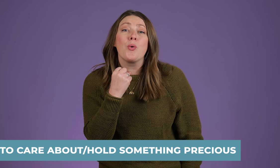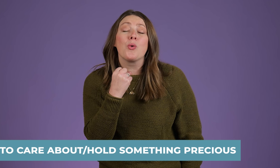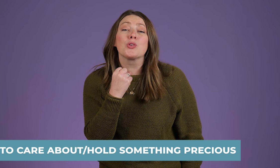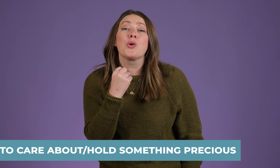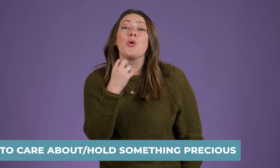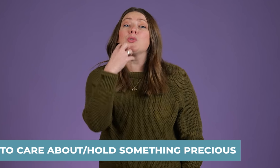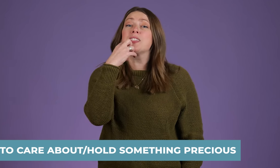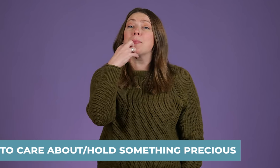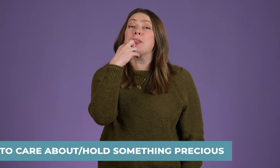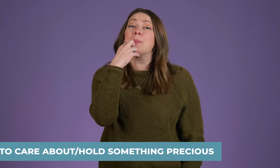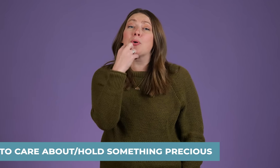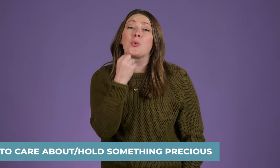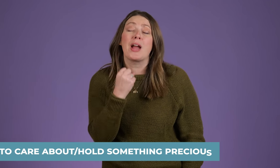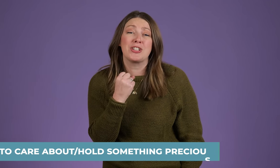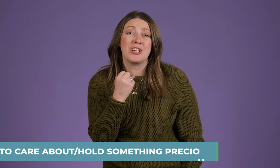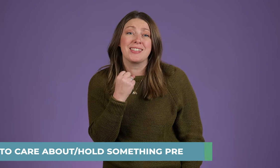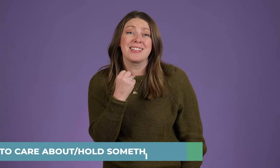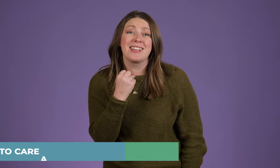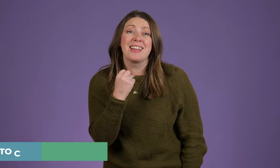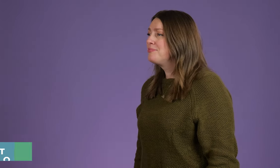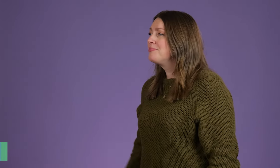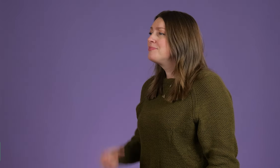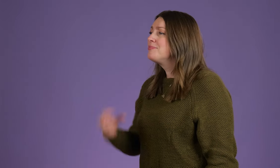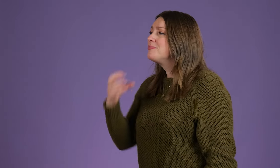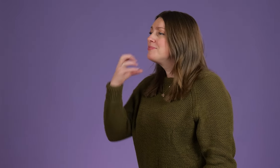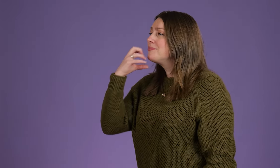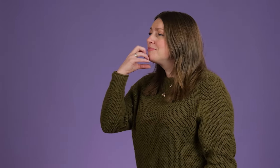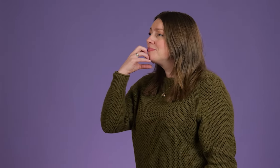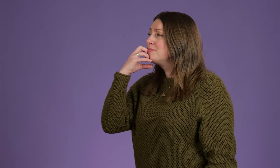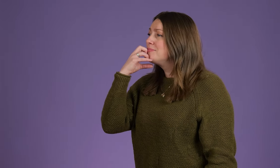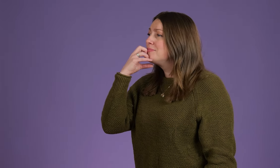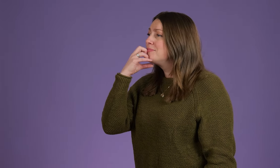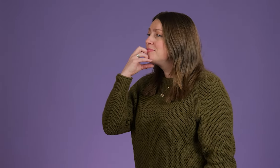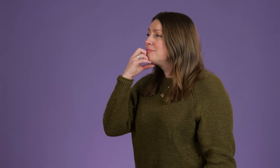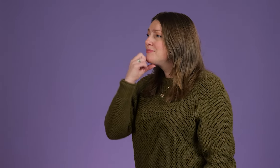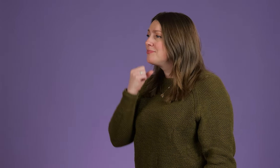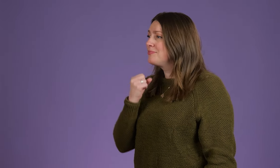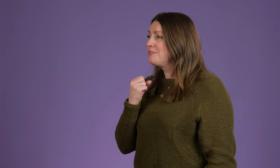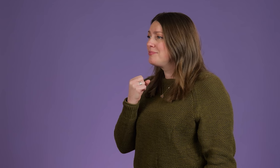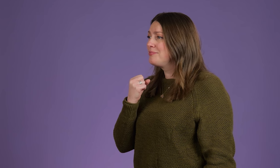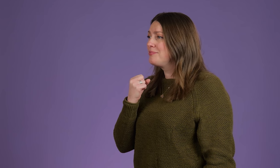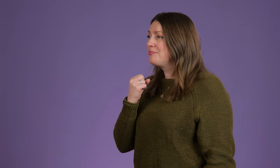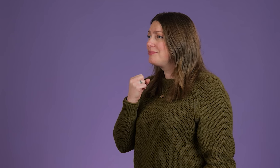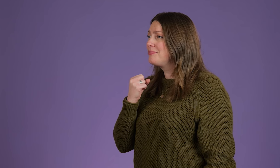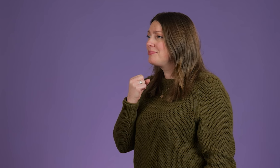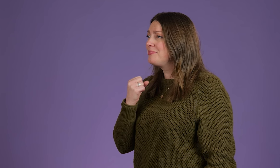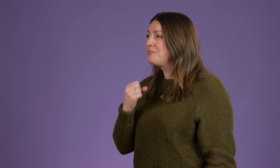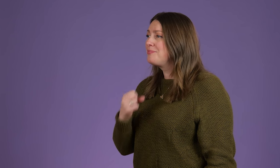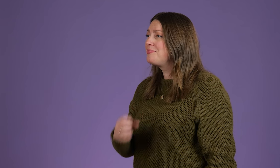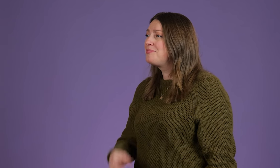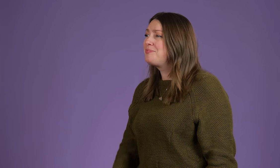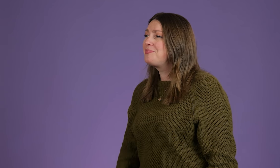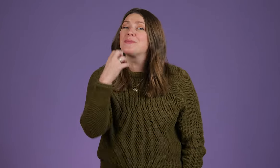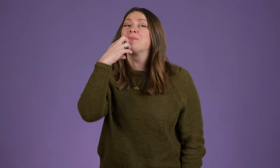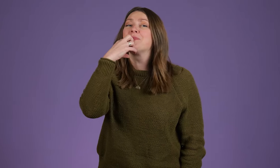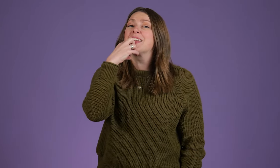or to hold something precious. Your dominant hand is pulling on your chin, going down